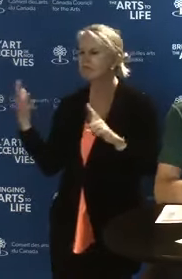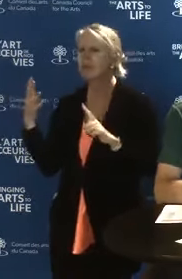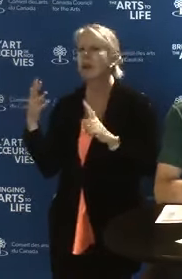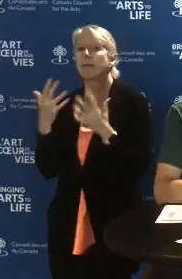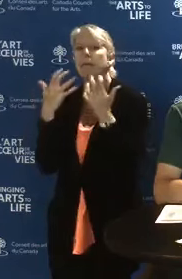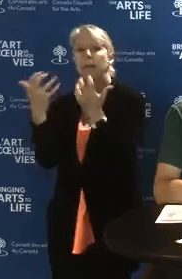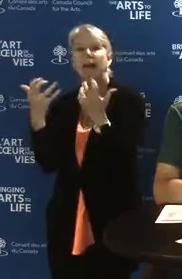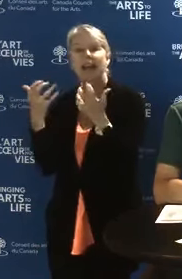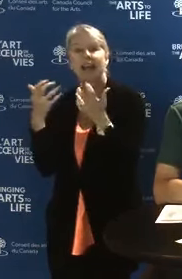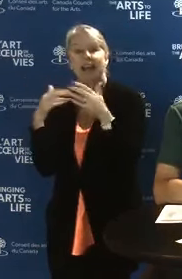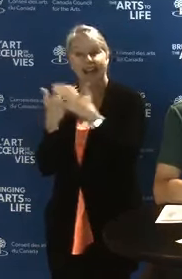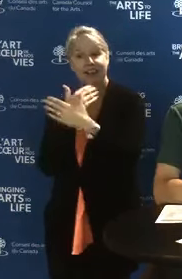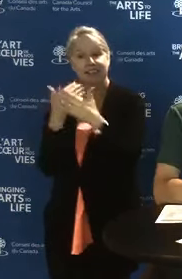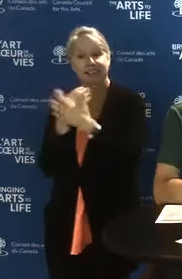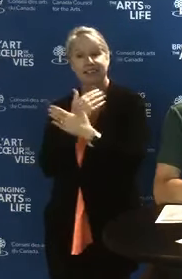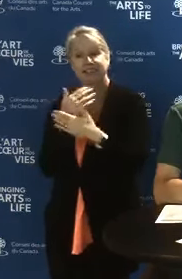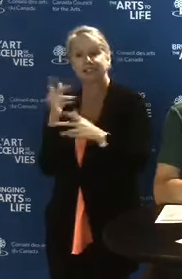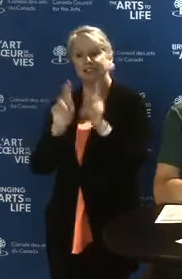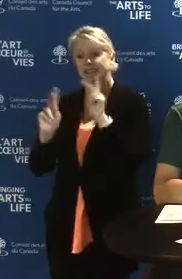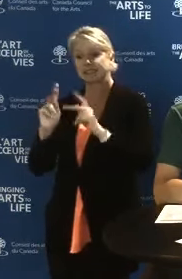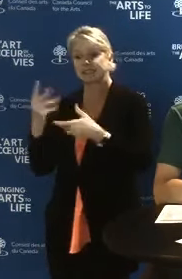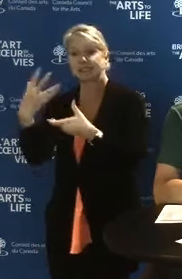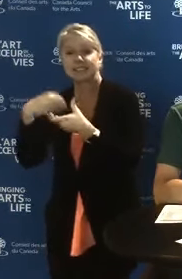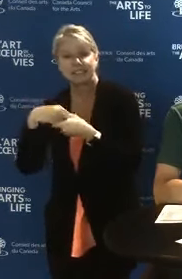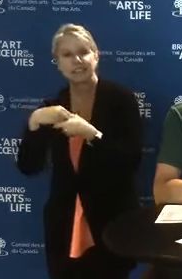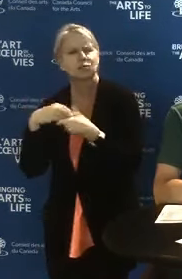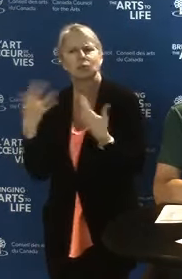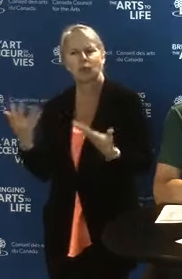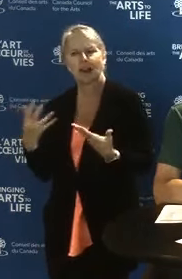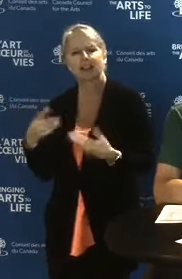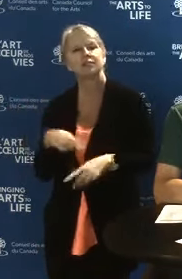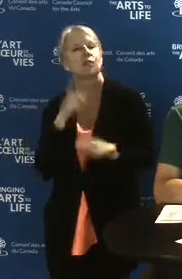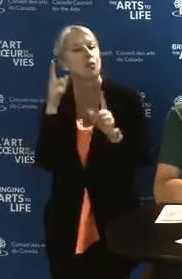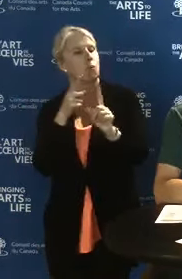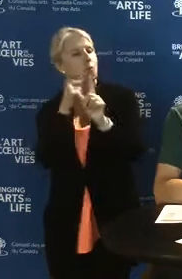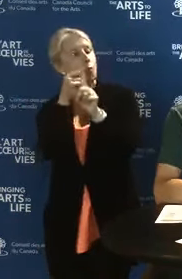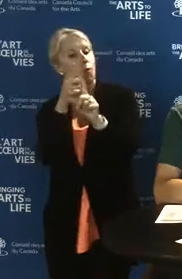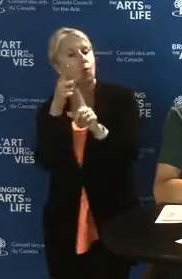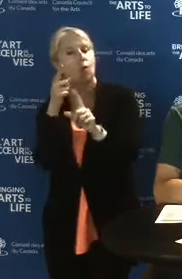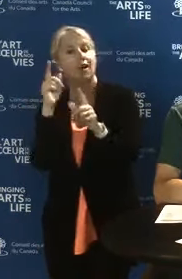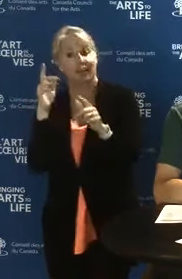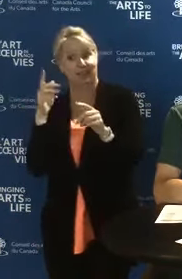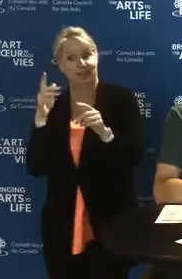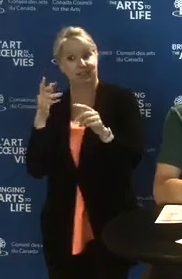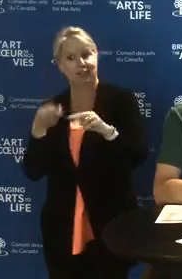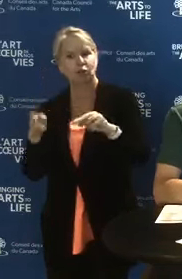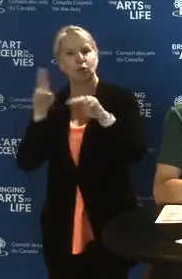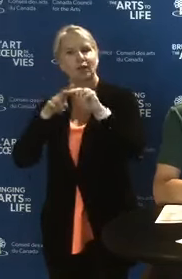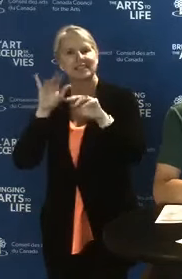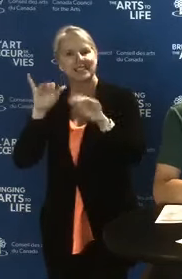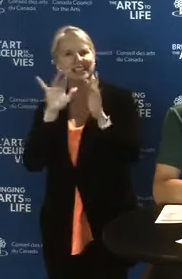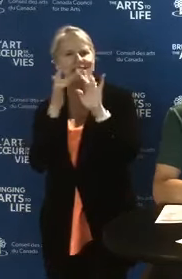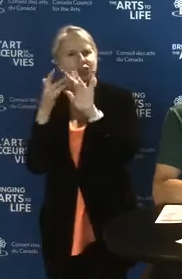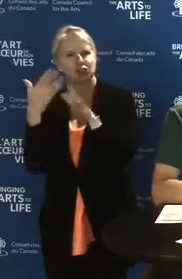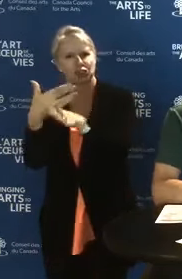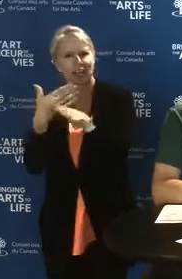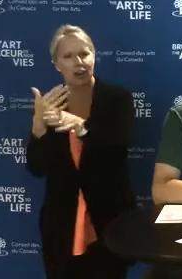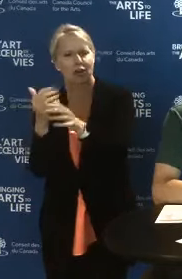So the goal for this component here is to increase digital sharing and engagement with digital citizens.